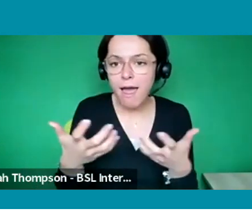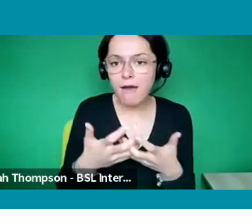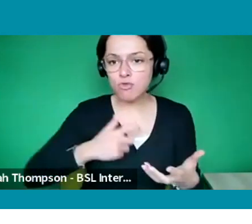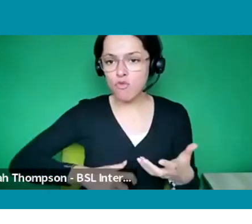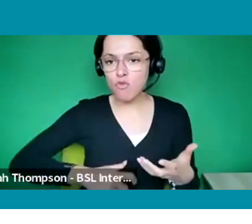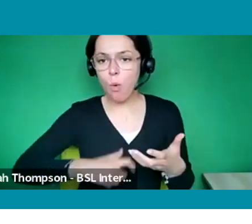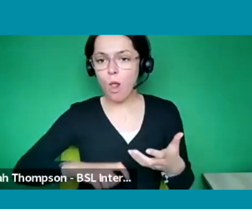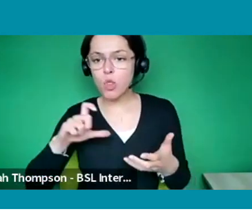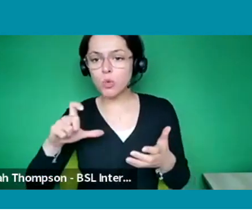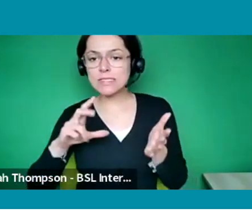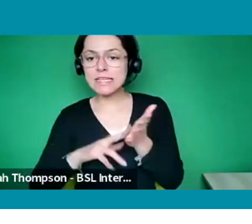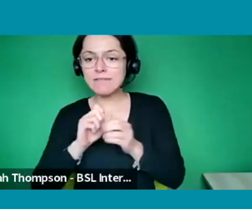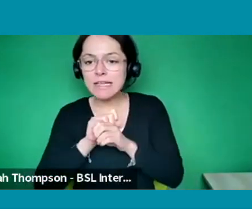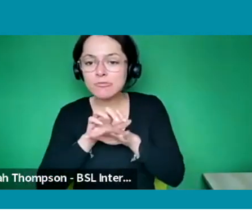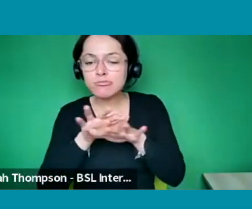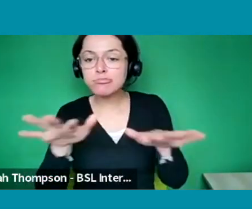for hiring managers to look at as well.